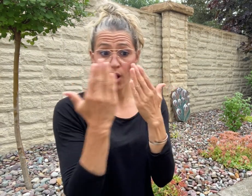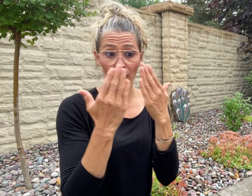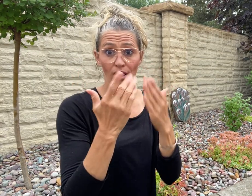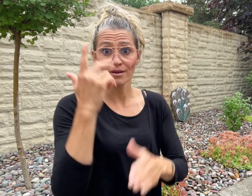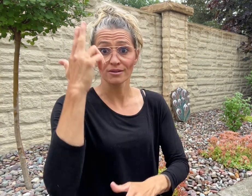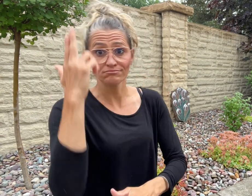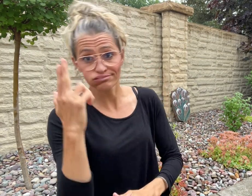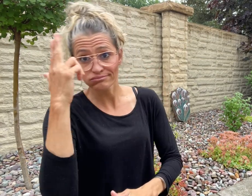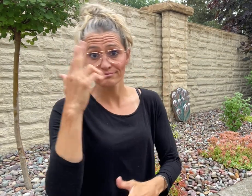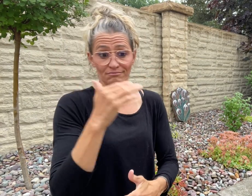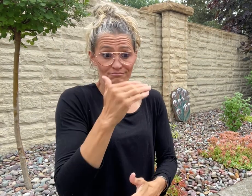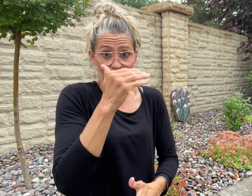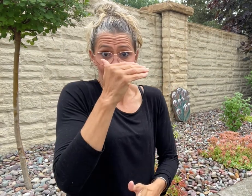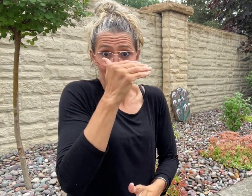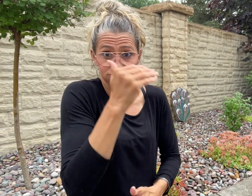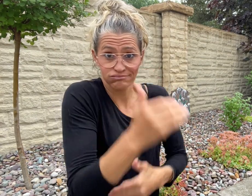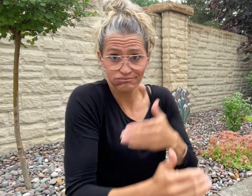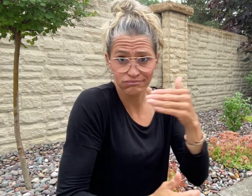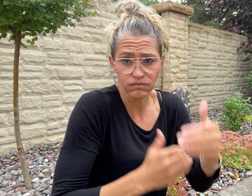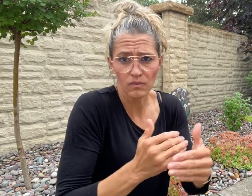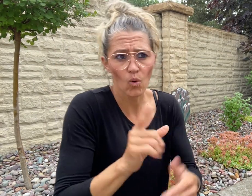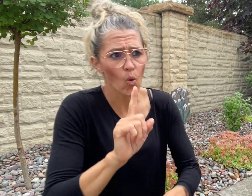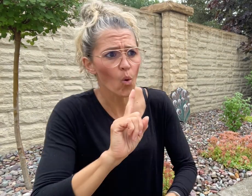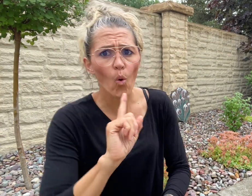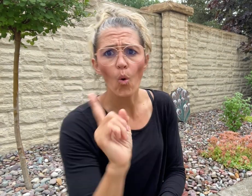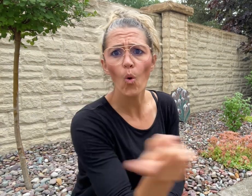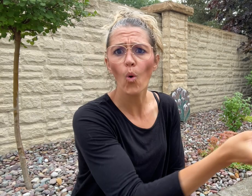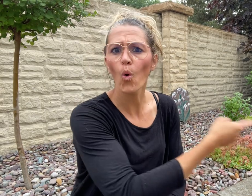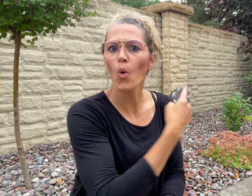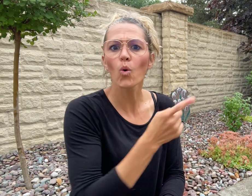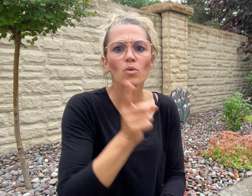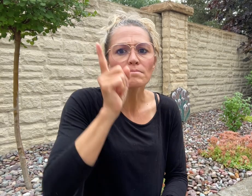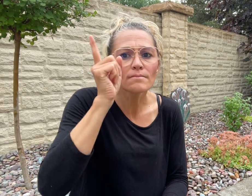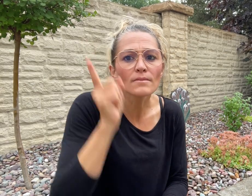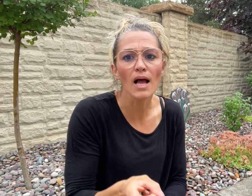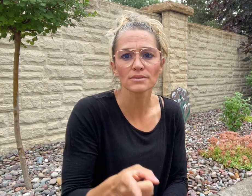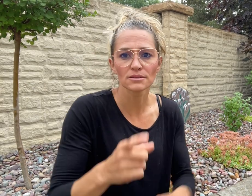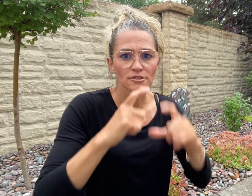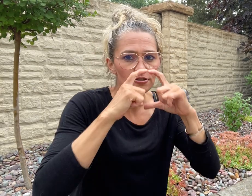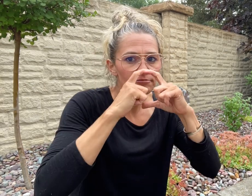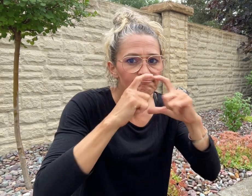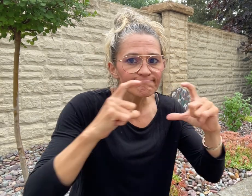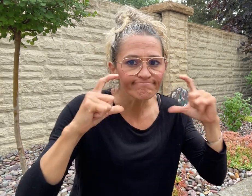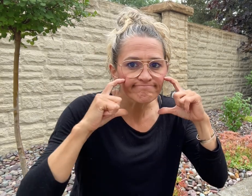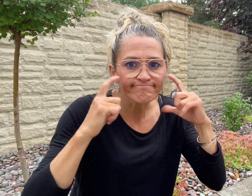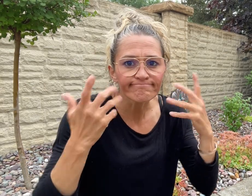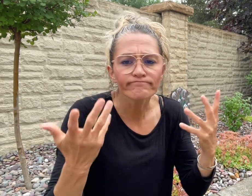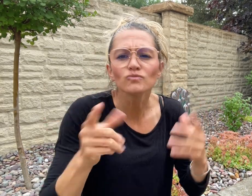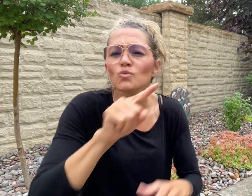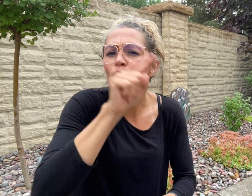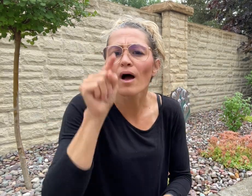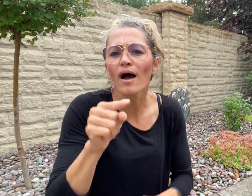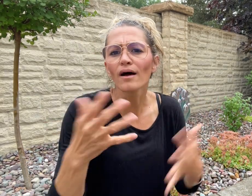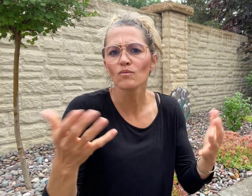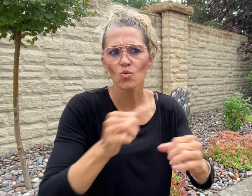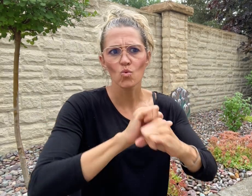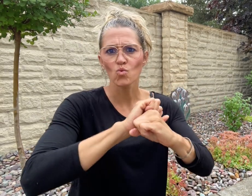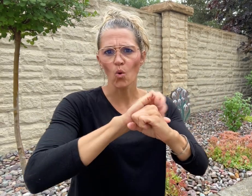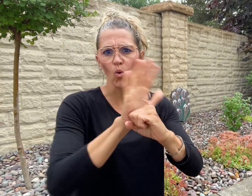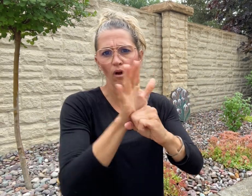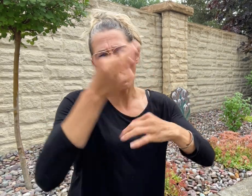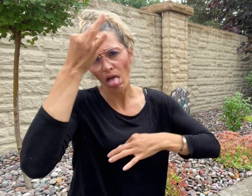the beginning of the school year, they all still had